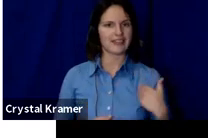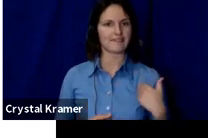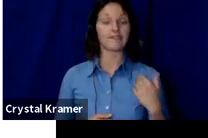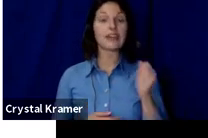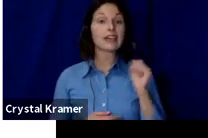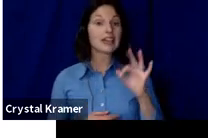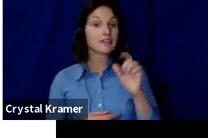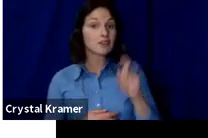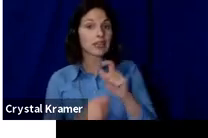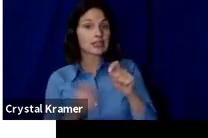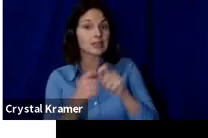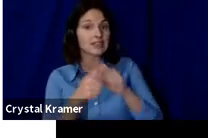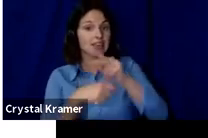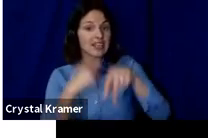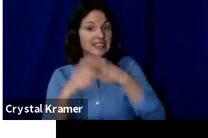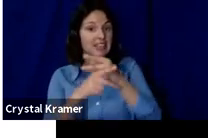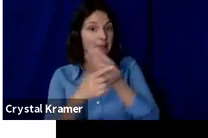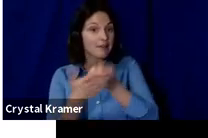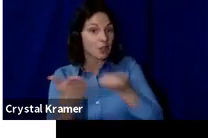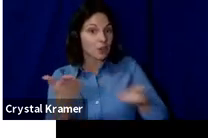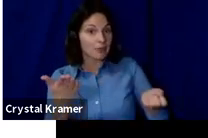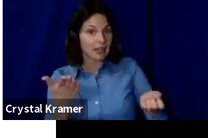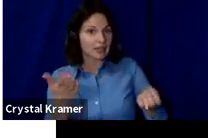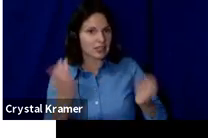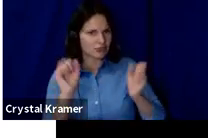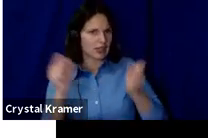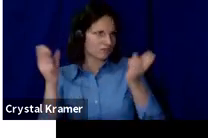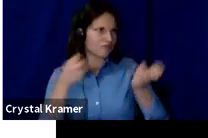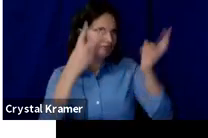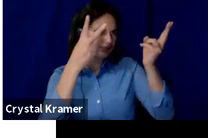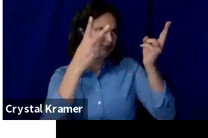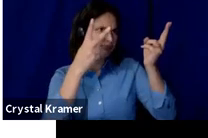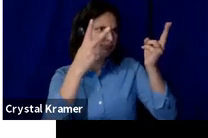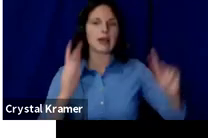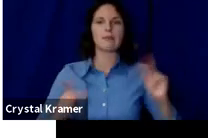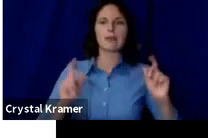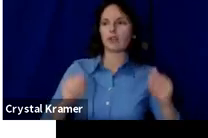Seed&Spark and people can donate by buying that equipment directly for you.